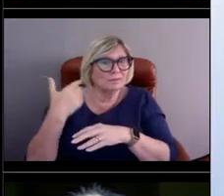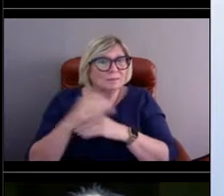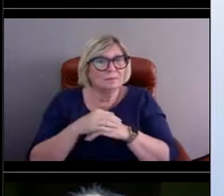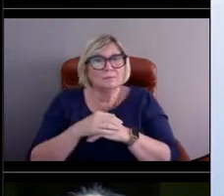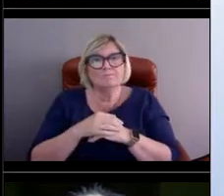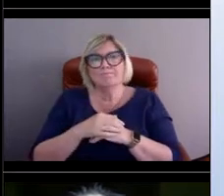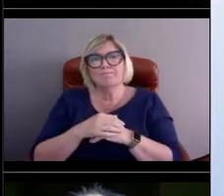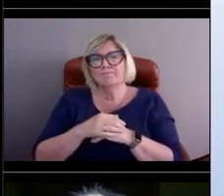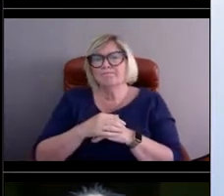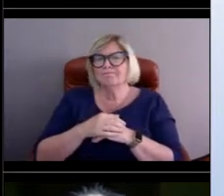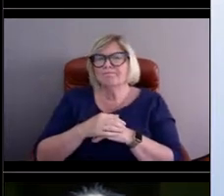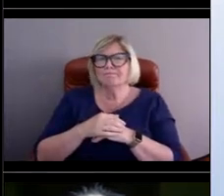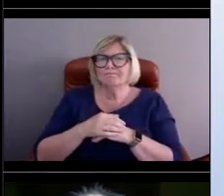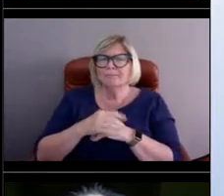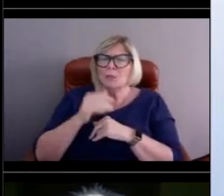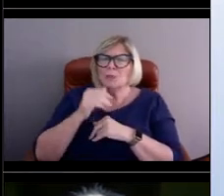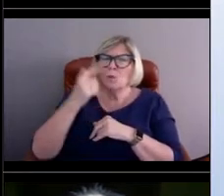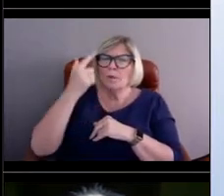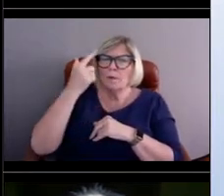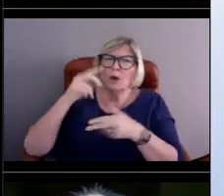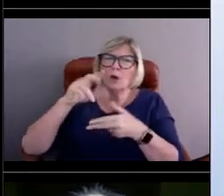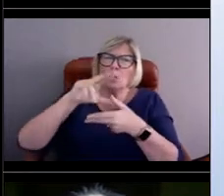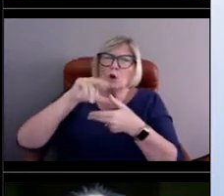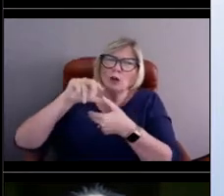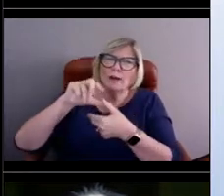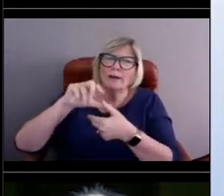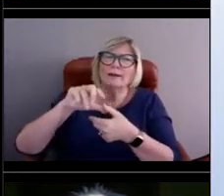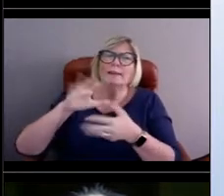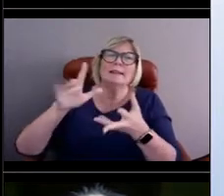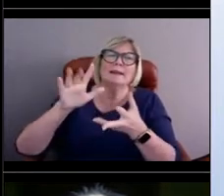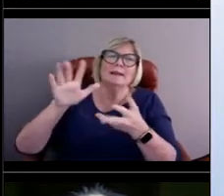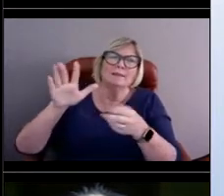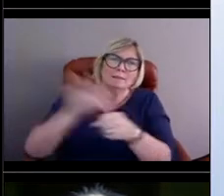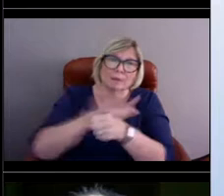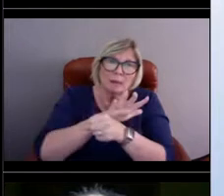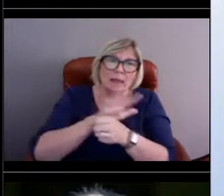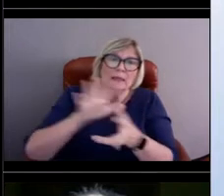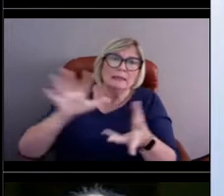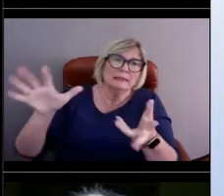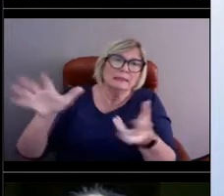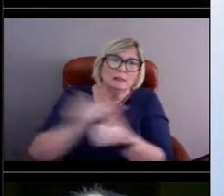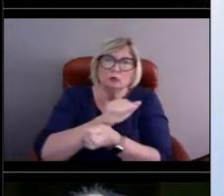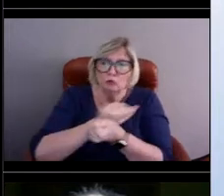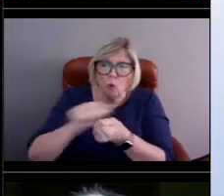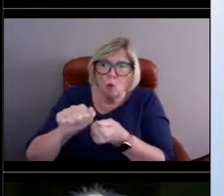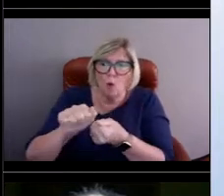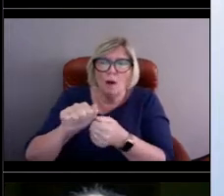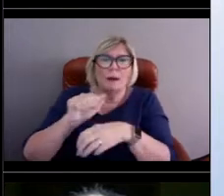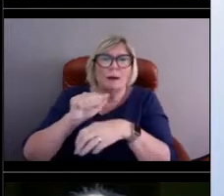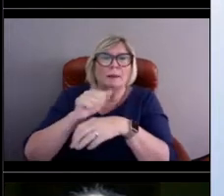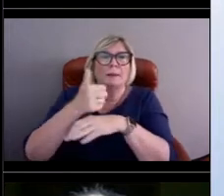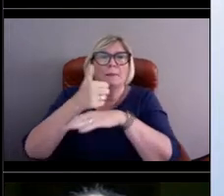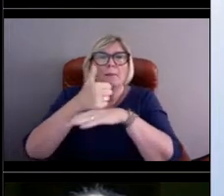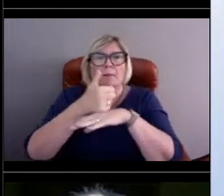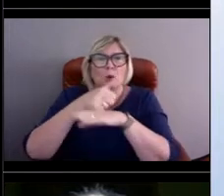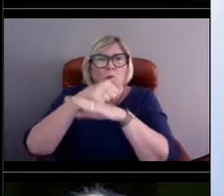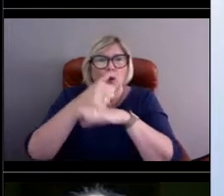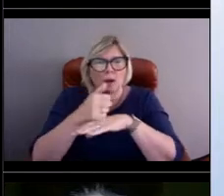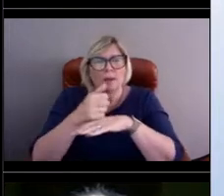I don't believe a hurricane has actually completely destroyed a buoy. We have had cases where sensors have been damaged.